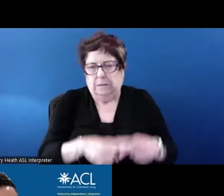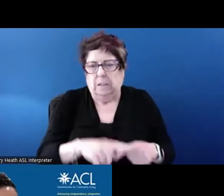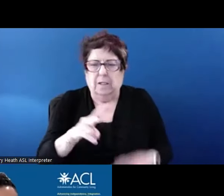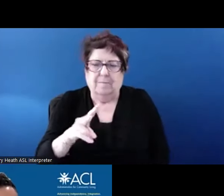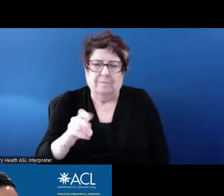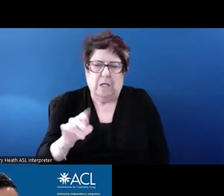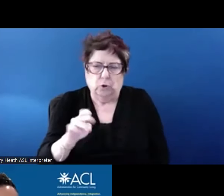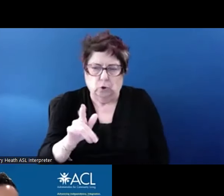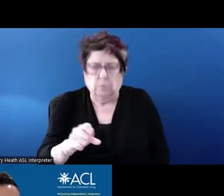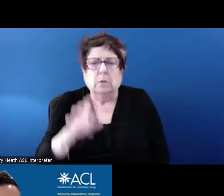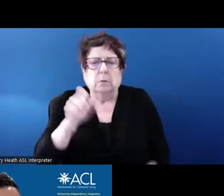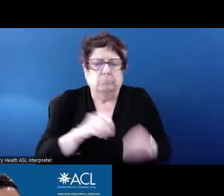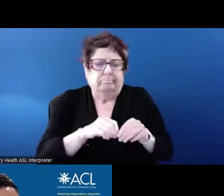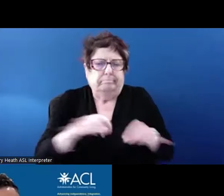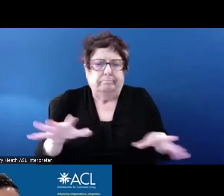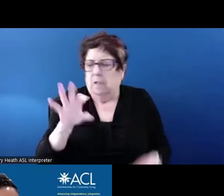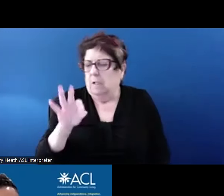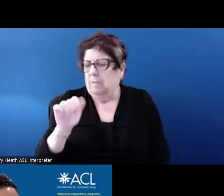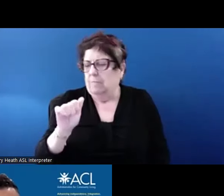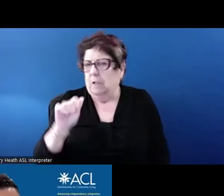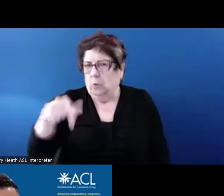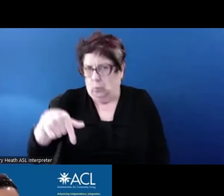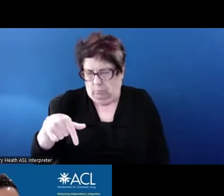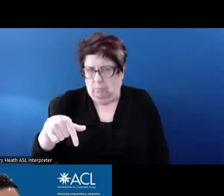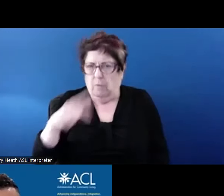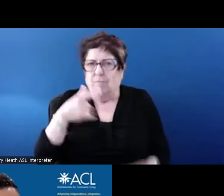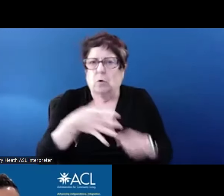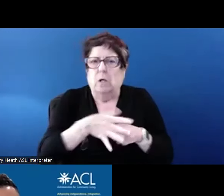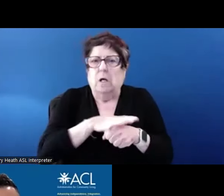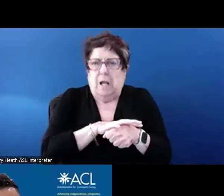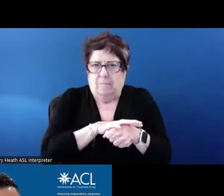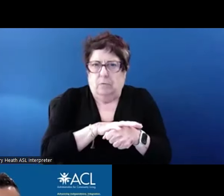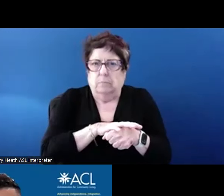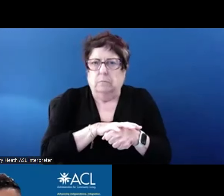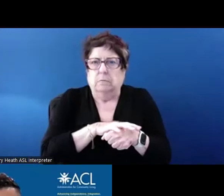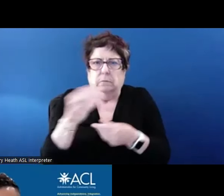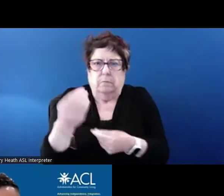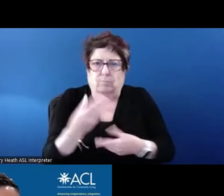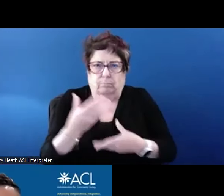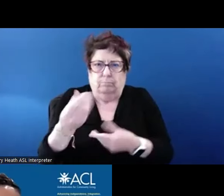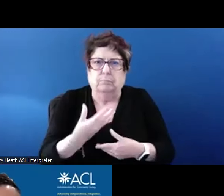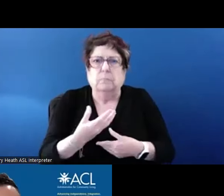to cover questions we've gotten about the notice and that question will be in there. Thank you.